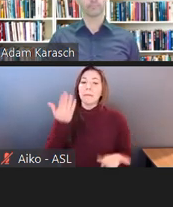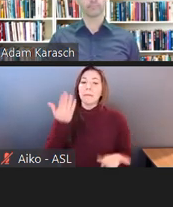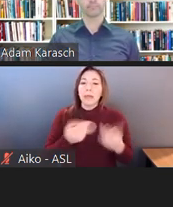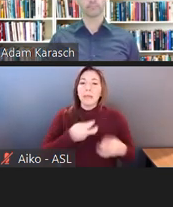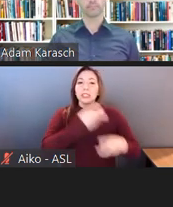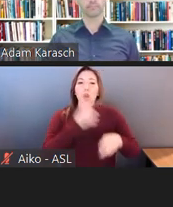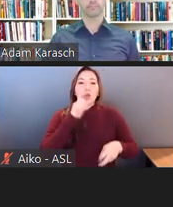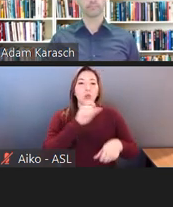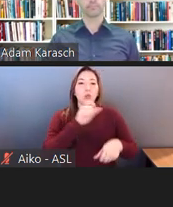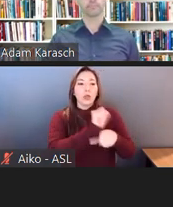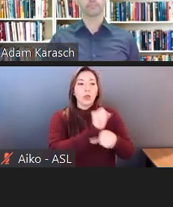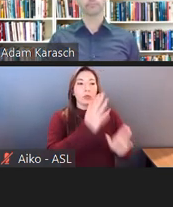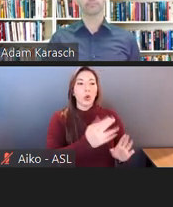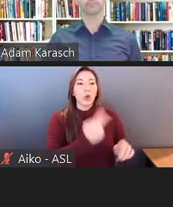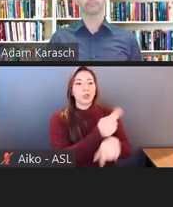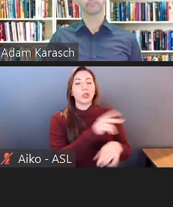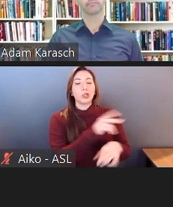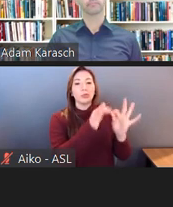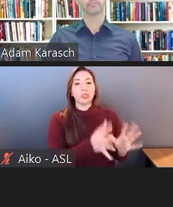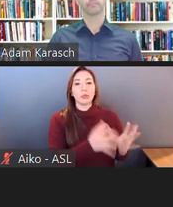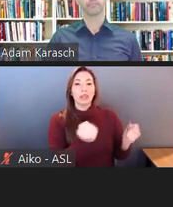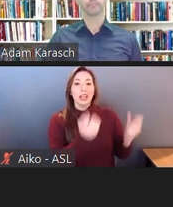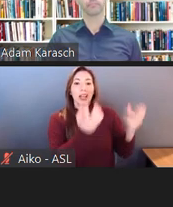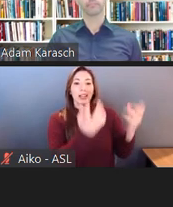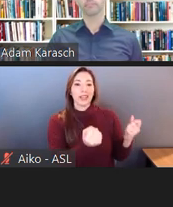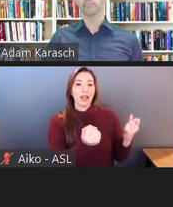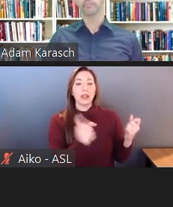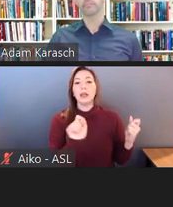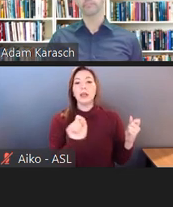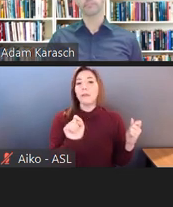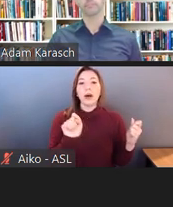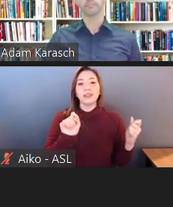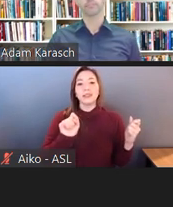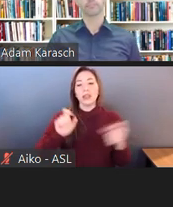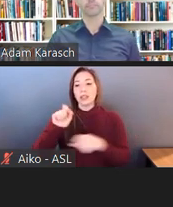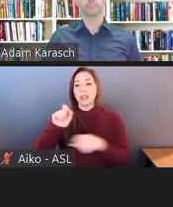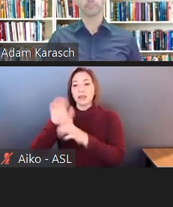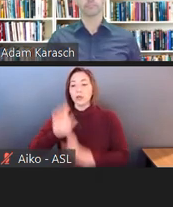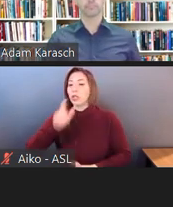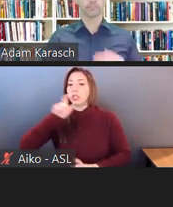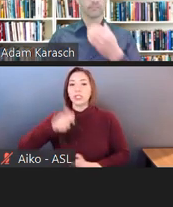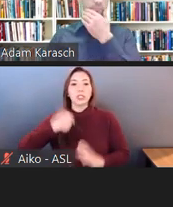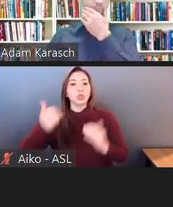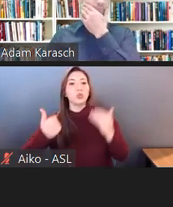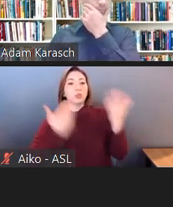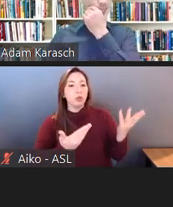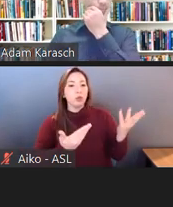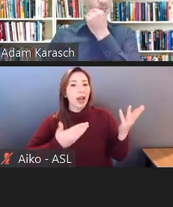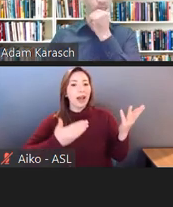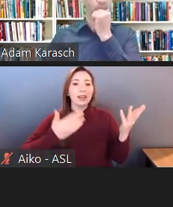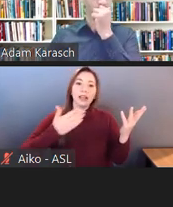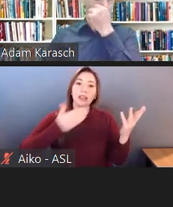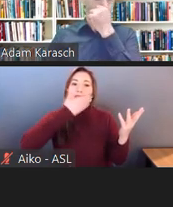the employer was not required to provide the best accommodation and was not required to provide an accommodation